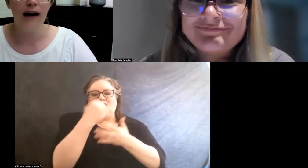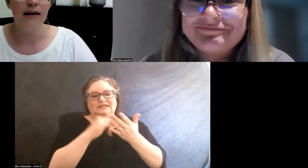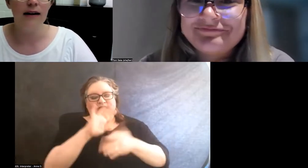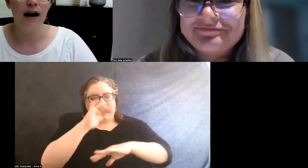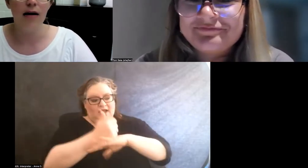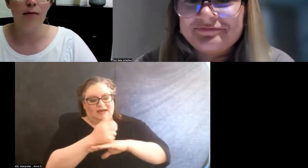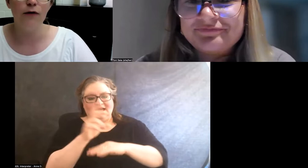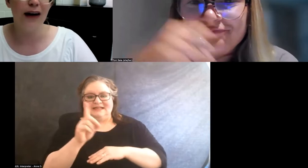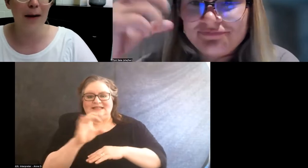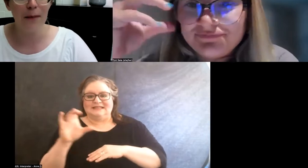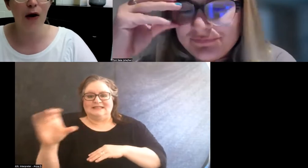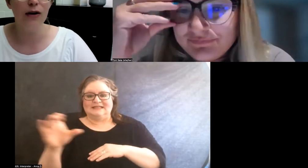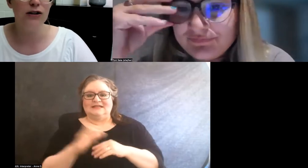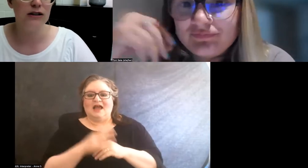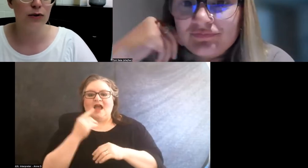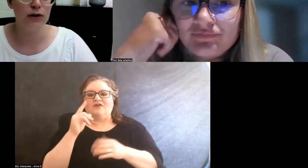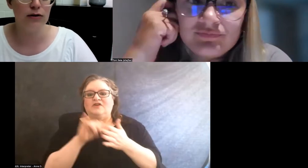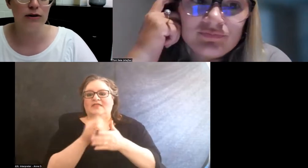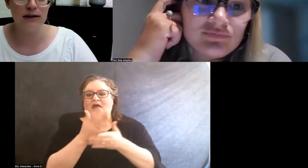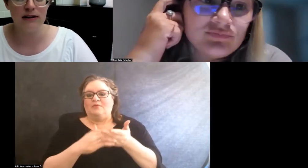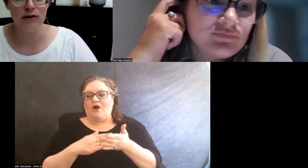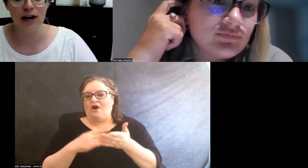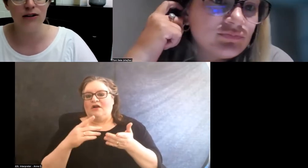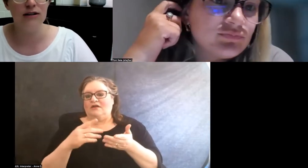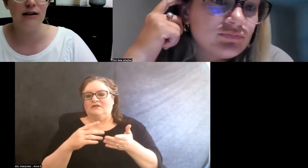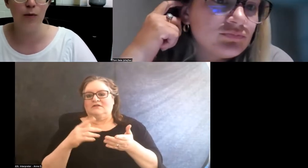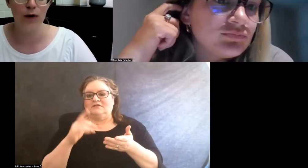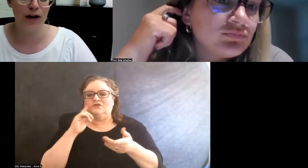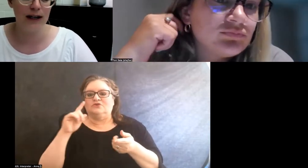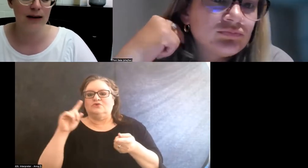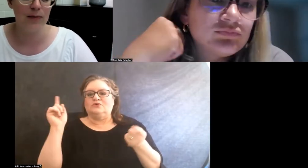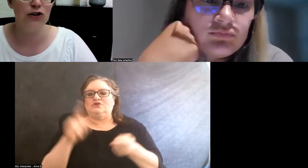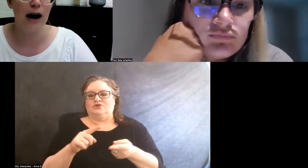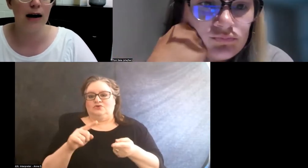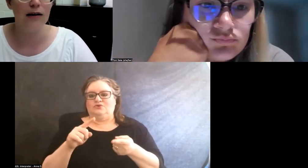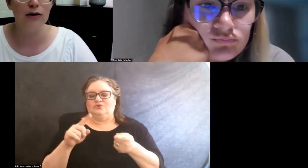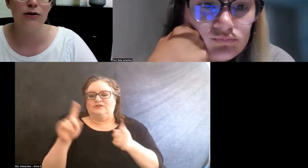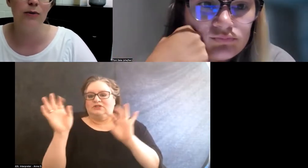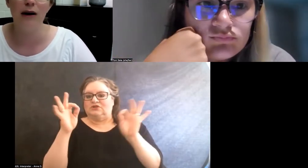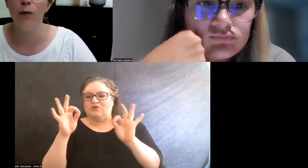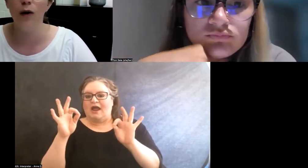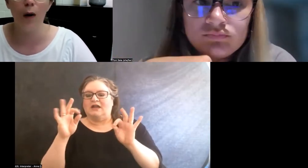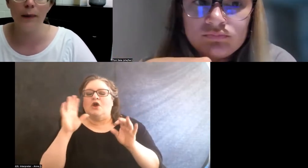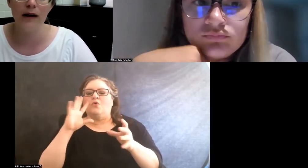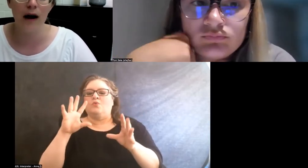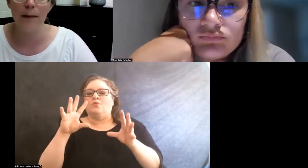And for that part, just to reduce distraction, we're gonna keep the chat closed, but then we'll open it up